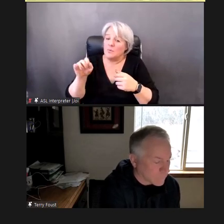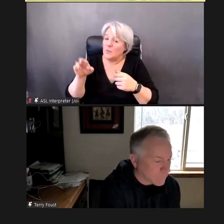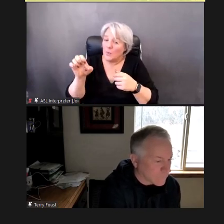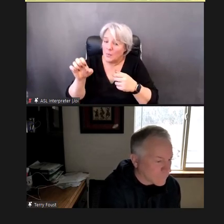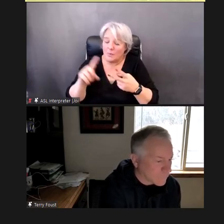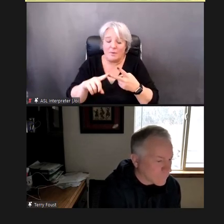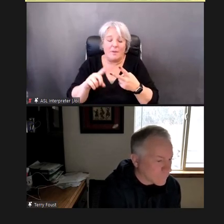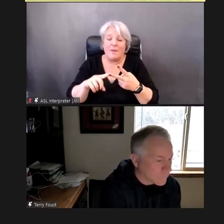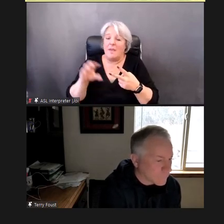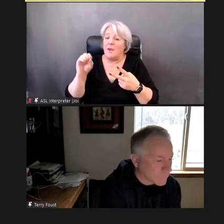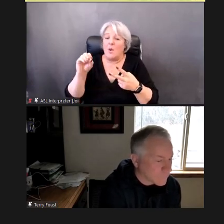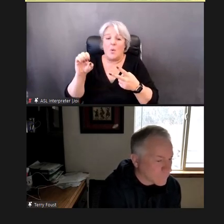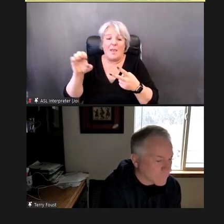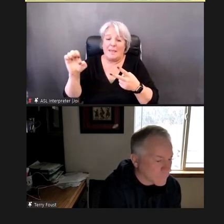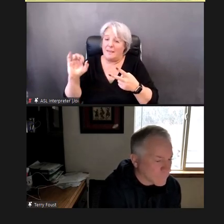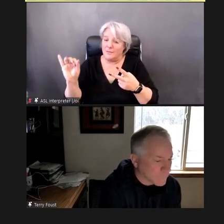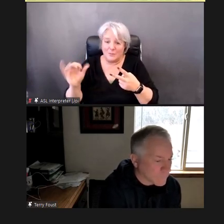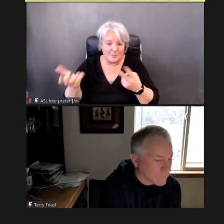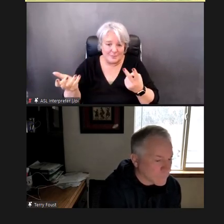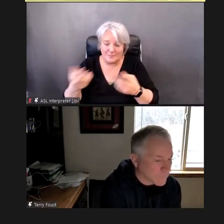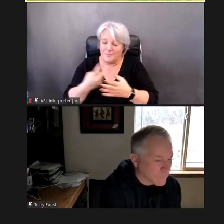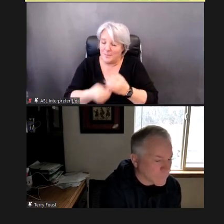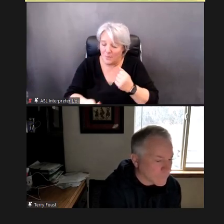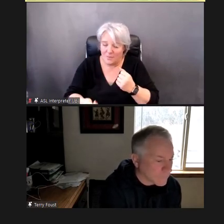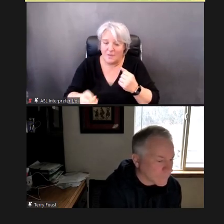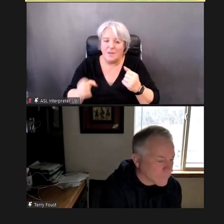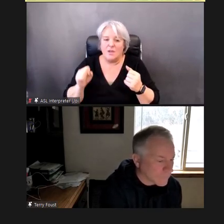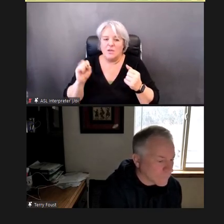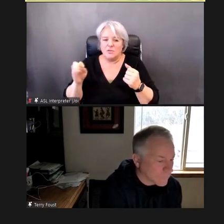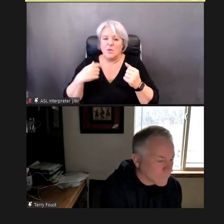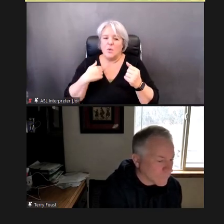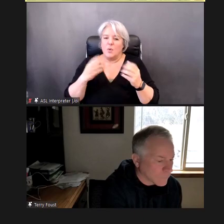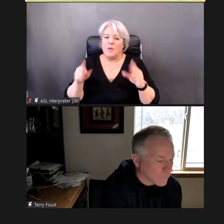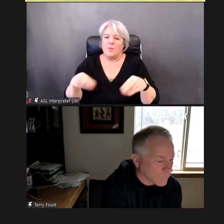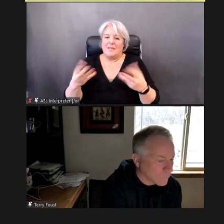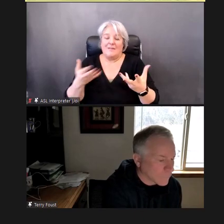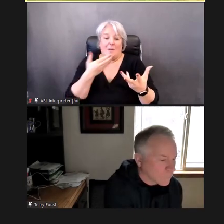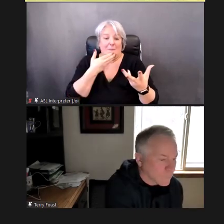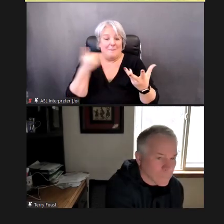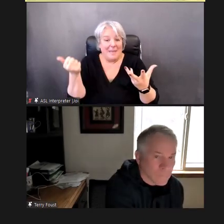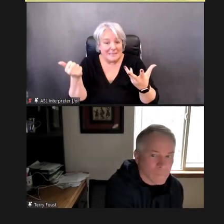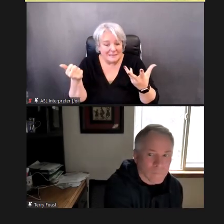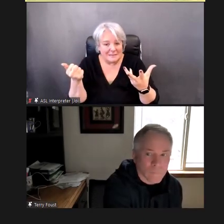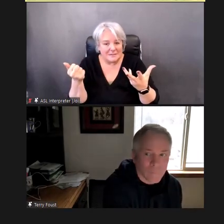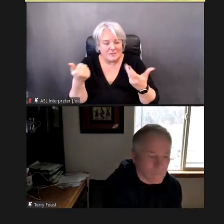And so we'll give our best shot at giving you suggestions -- but we